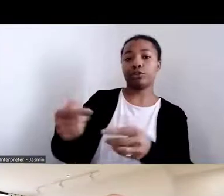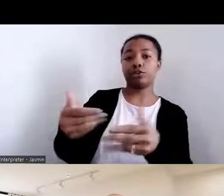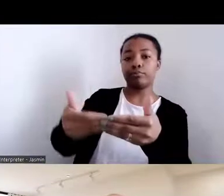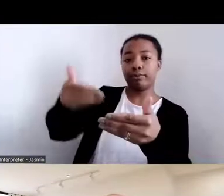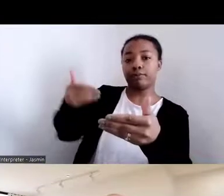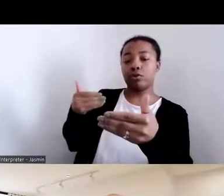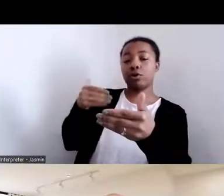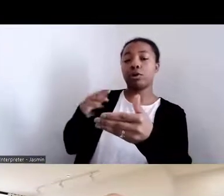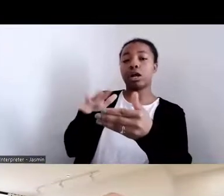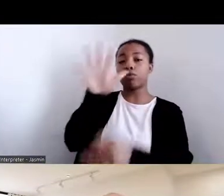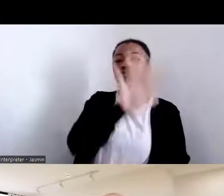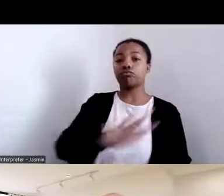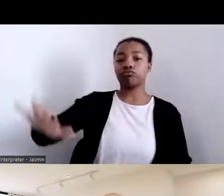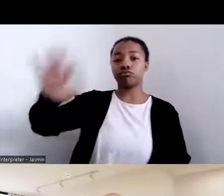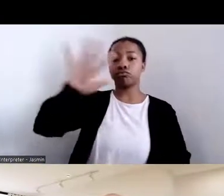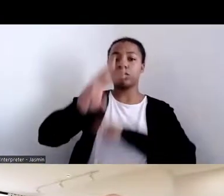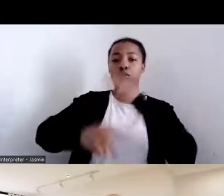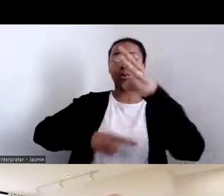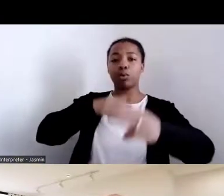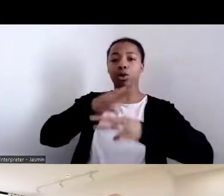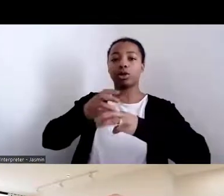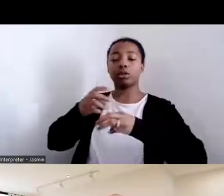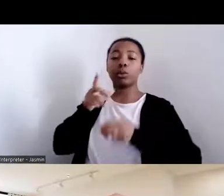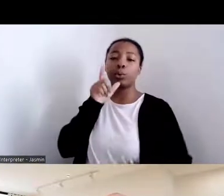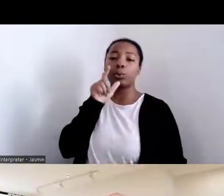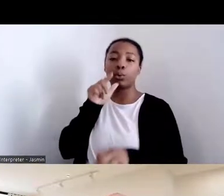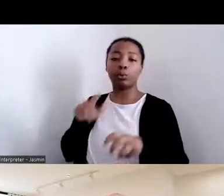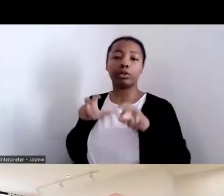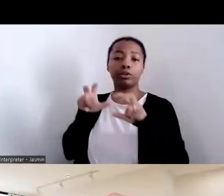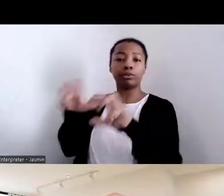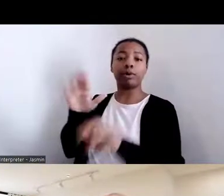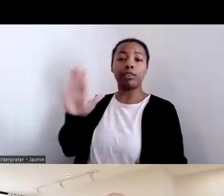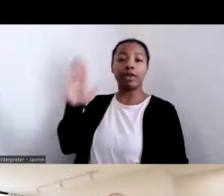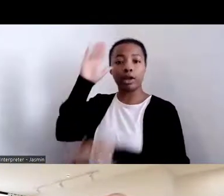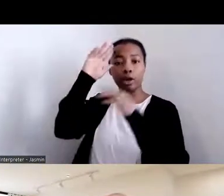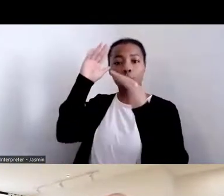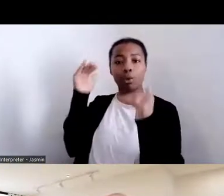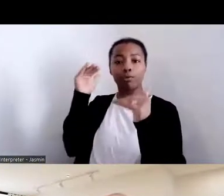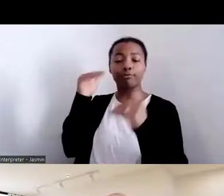hopes, dreams, and energy into making the history that led to this moment.